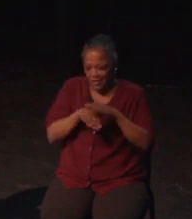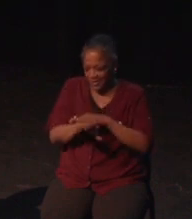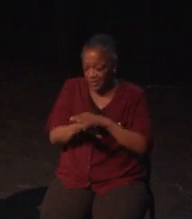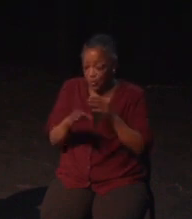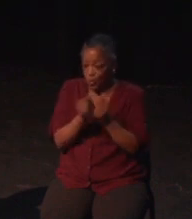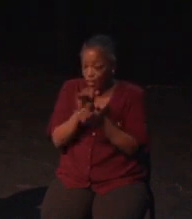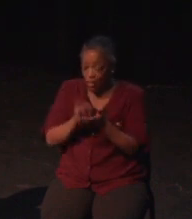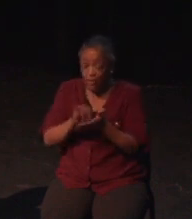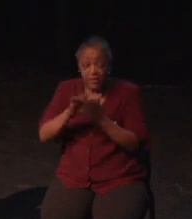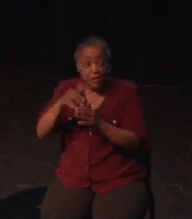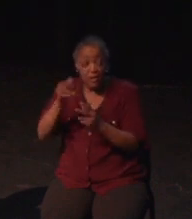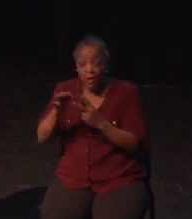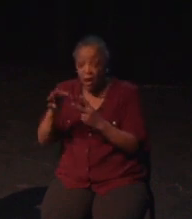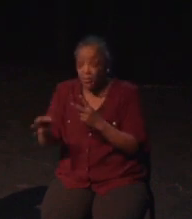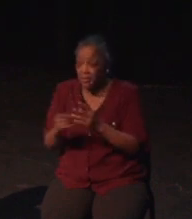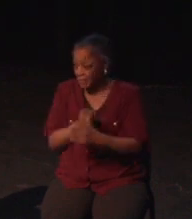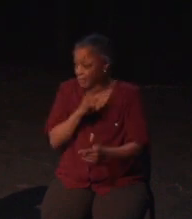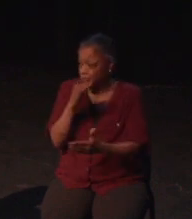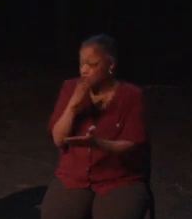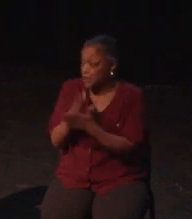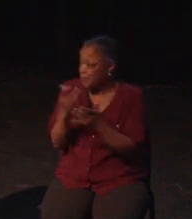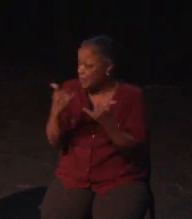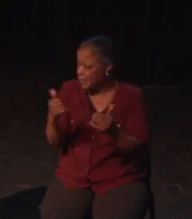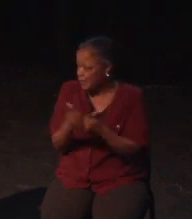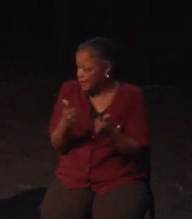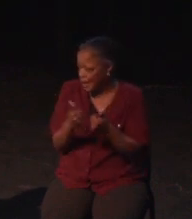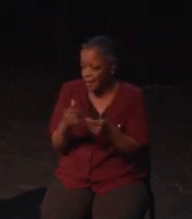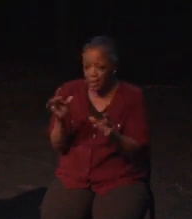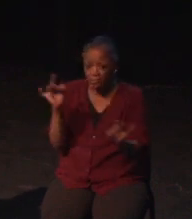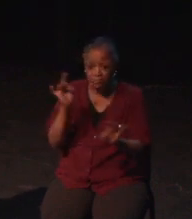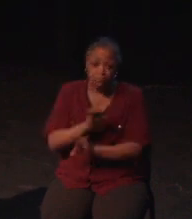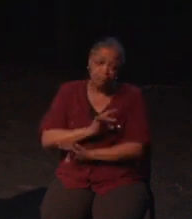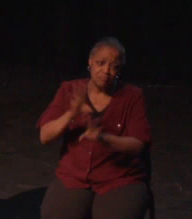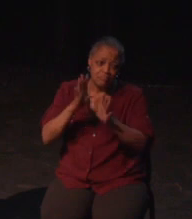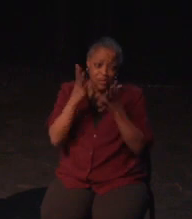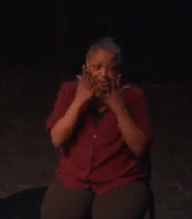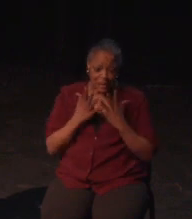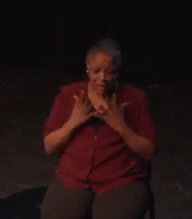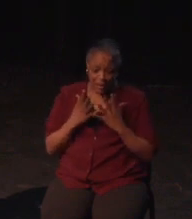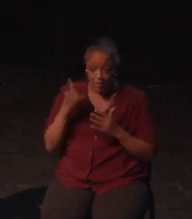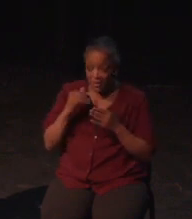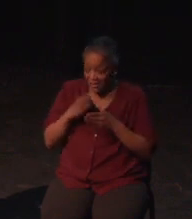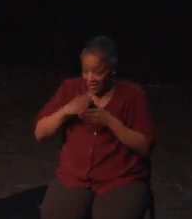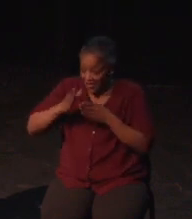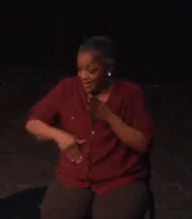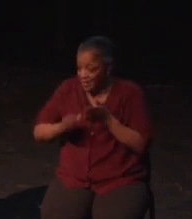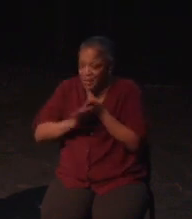Many PC games have keybinding options, but it's often left out with console games. Now, sure, we have remaps on PS4 and Xbox One at the system level now,